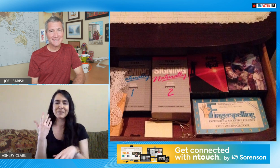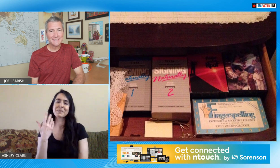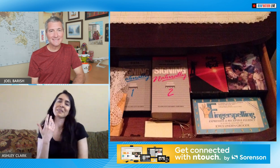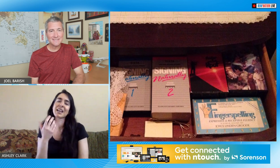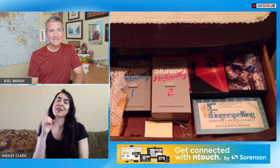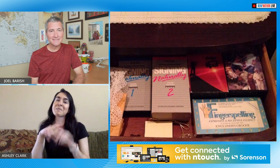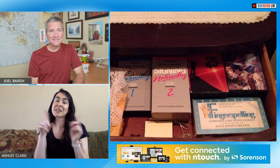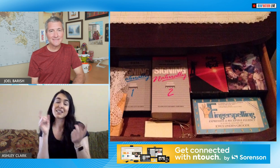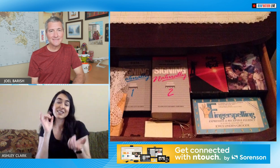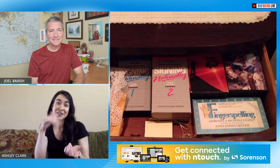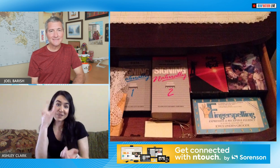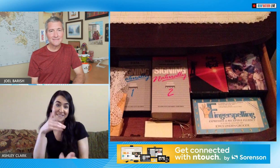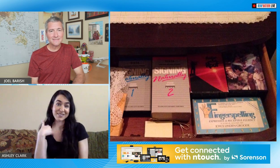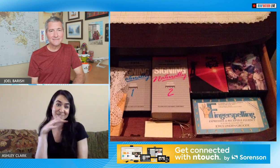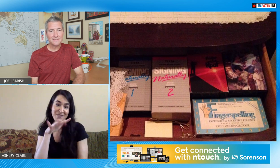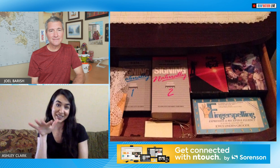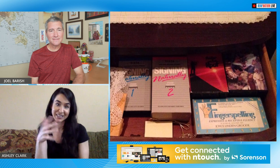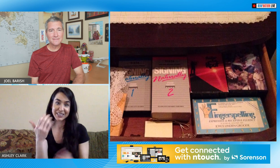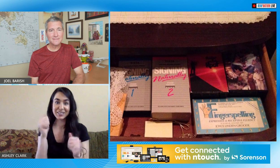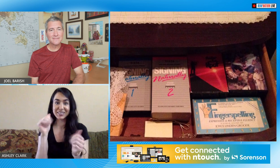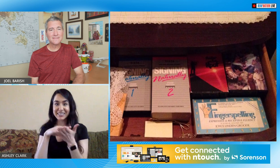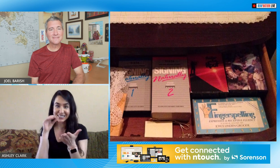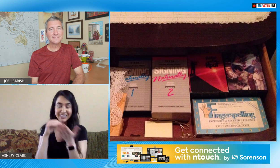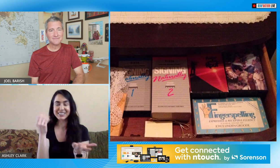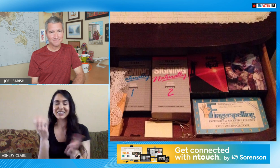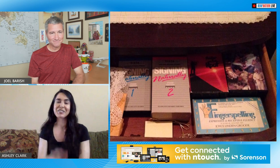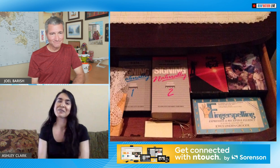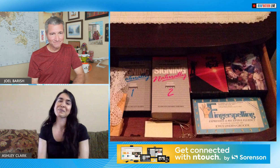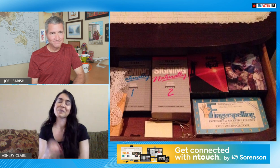bit so a fingerspelling but yeah that's why